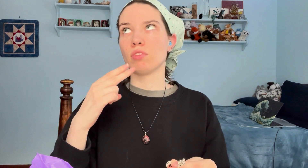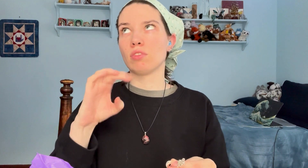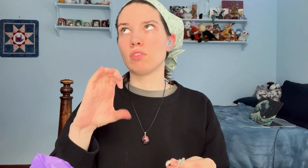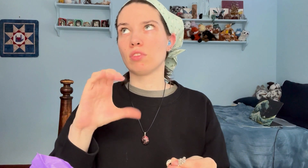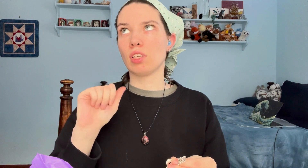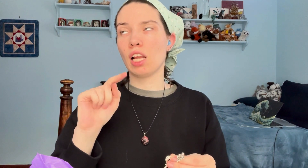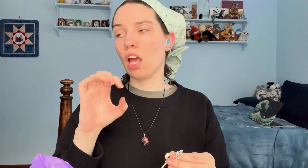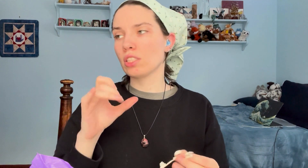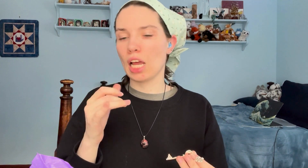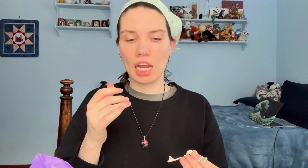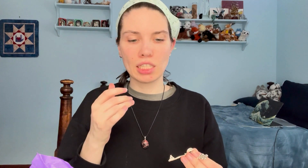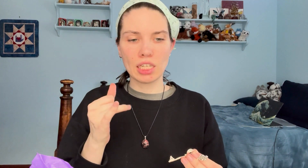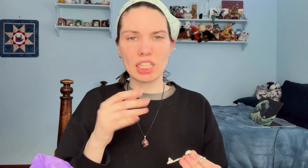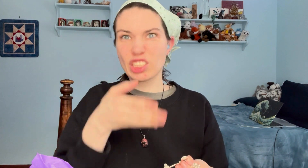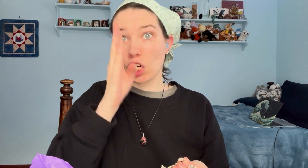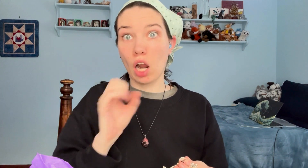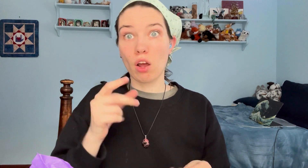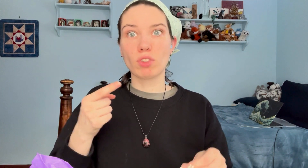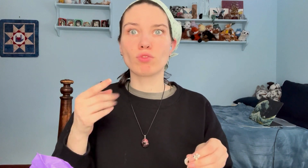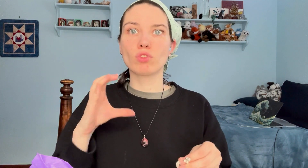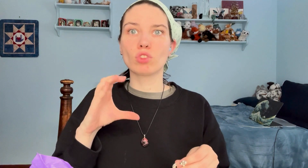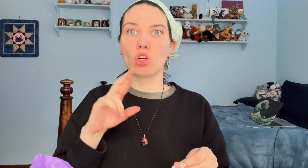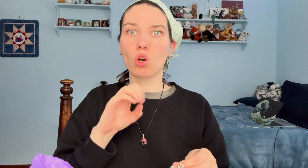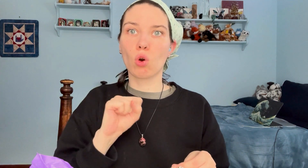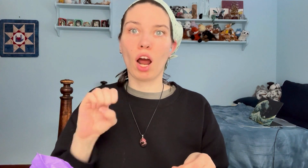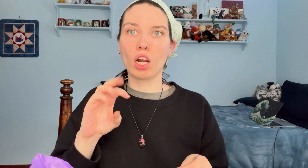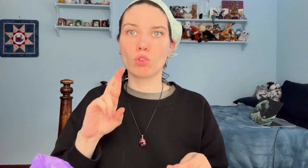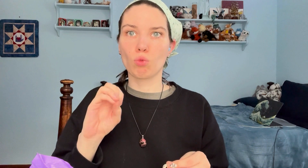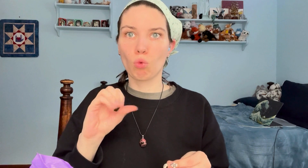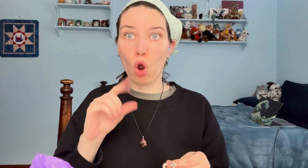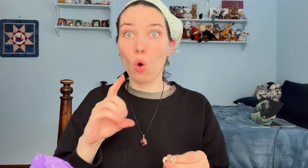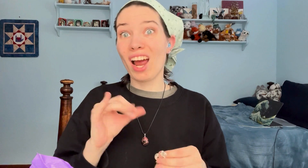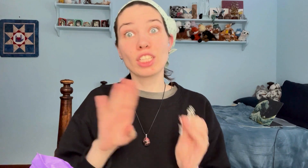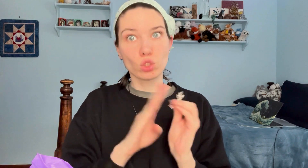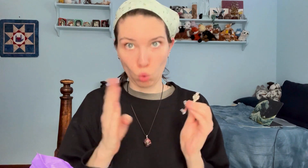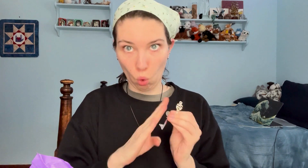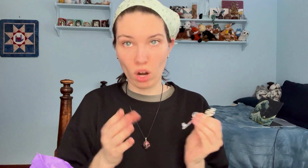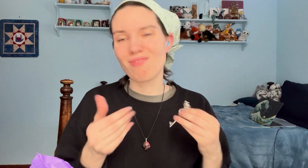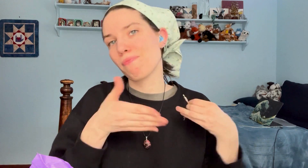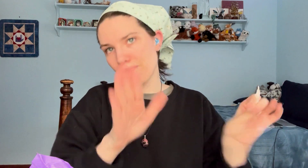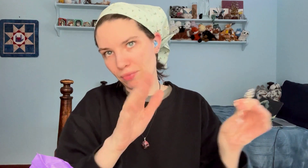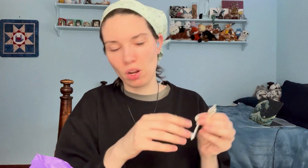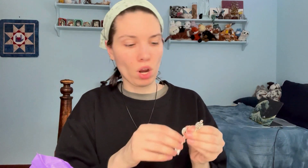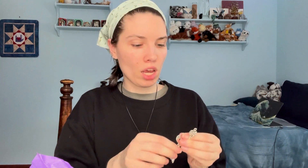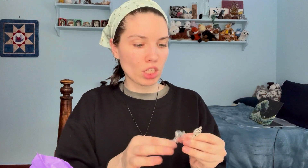Hecate is the goddess of crossroads and doorways,